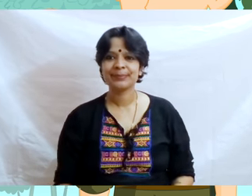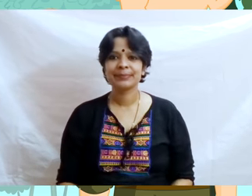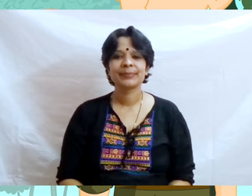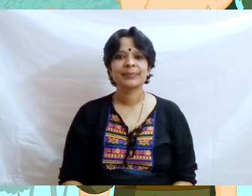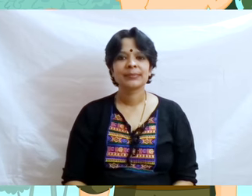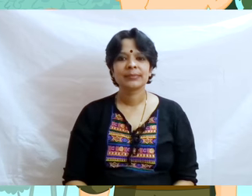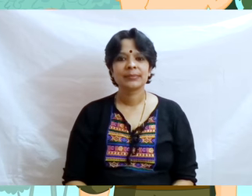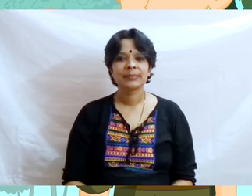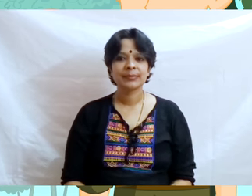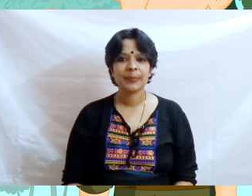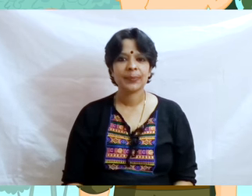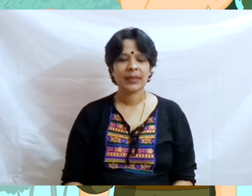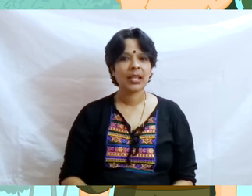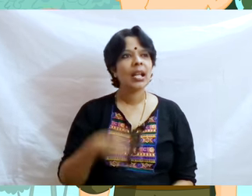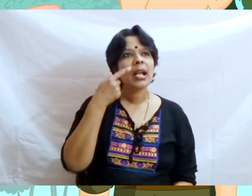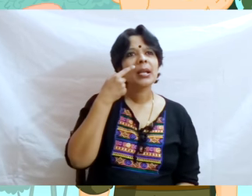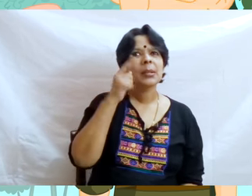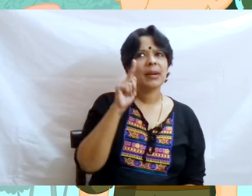so he told his son to climb up and ride.